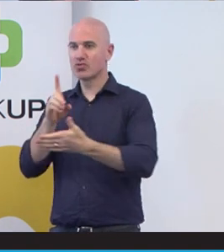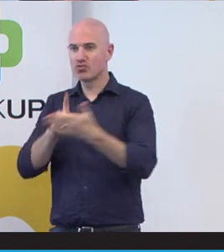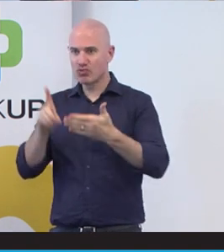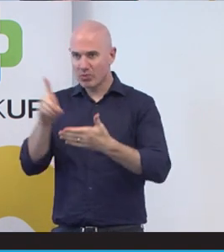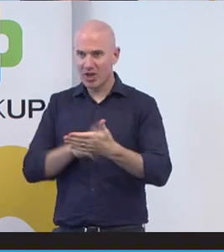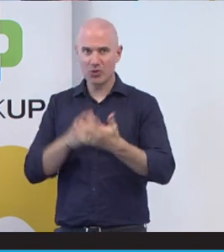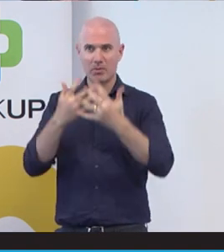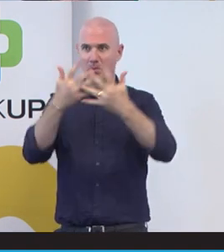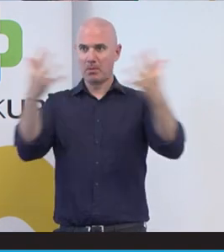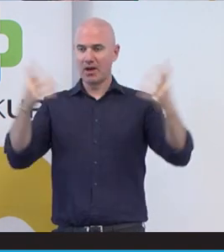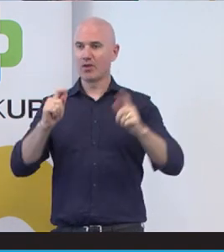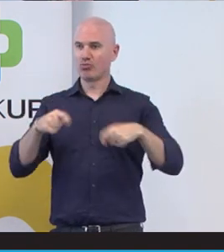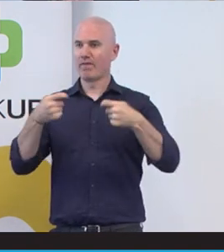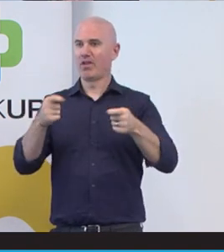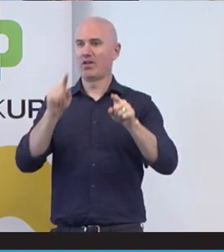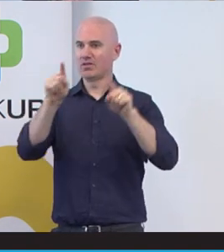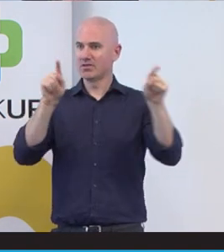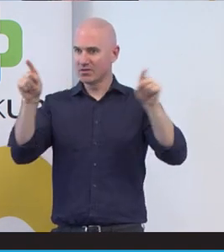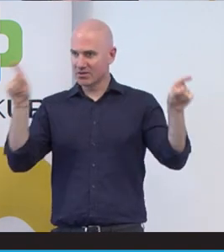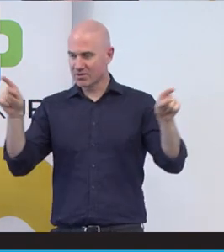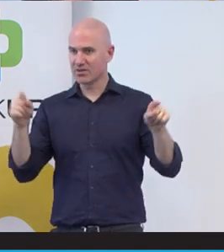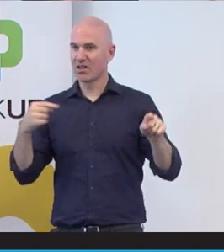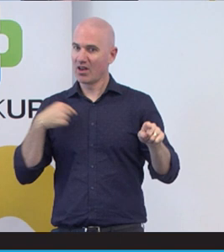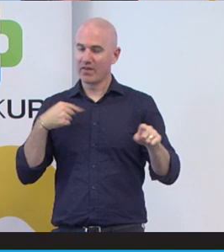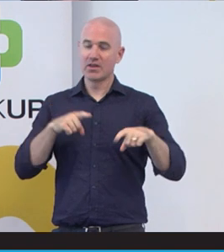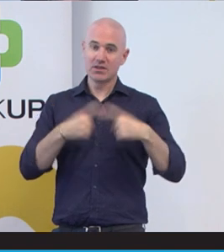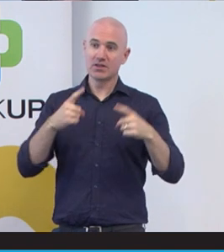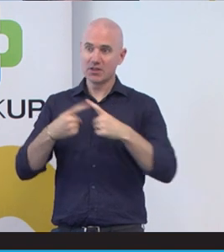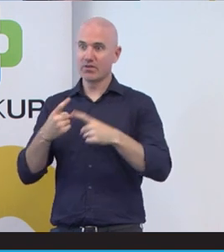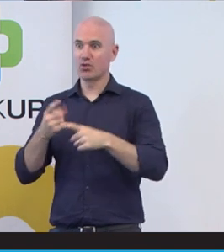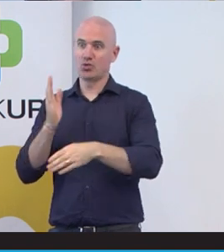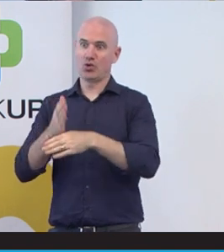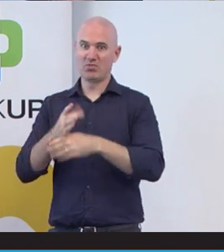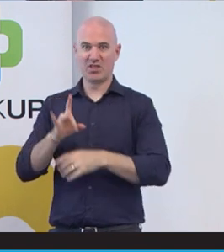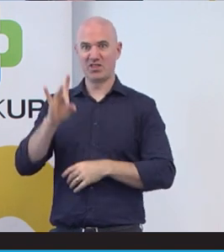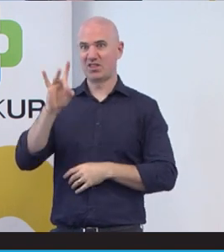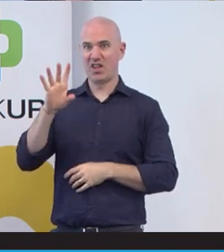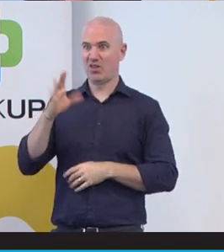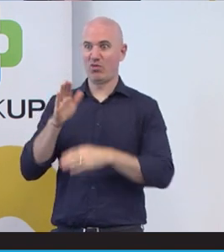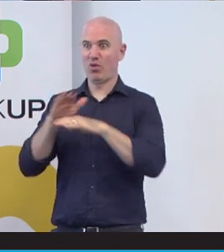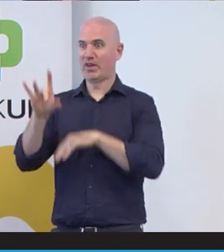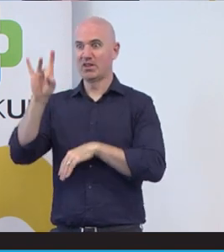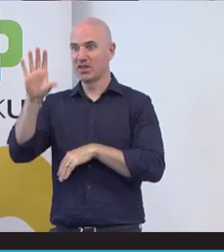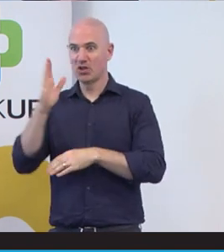and over the years in and out of different jobs, ten or more plus jobs applied over 100